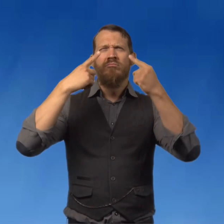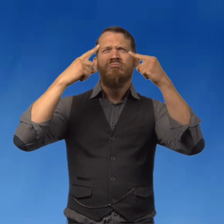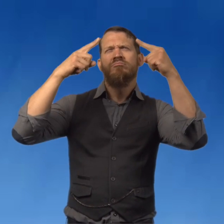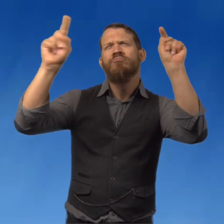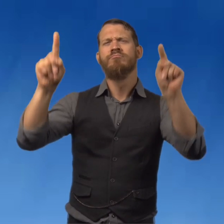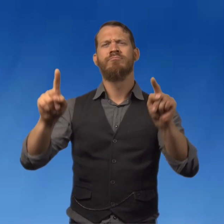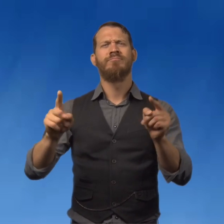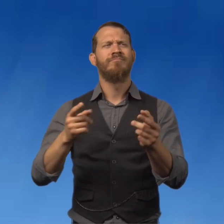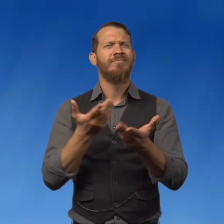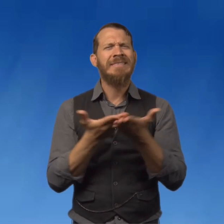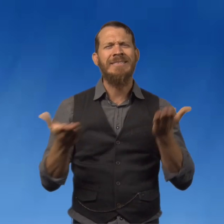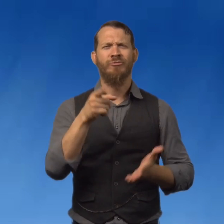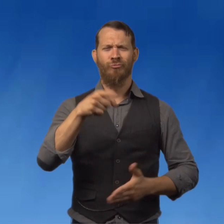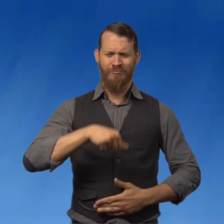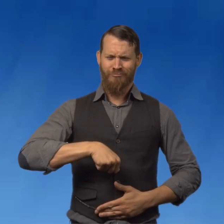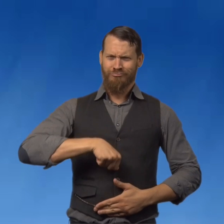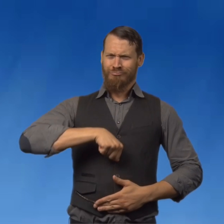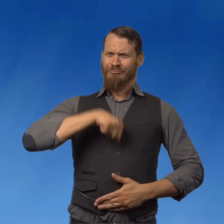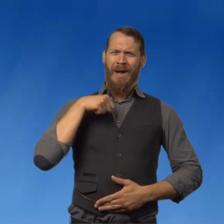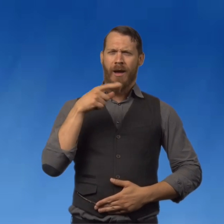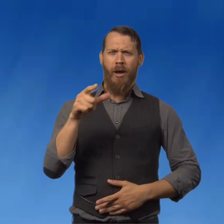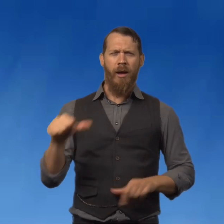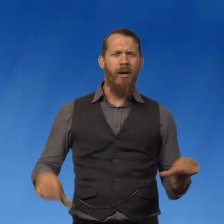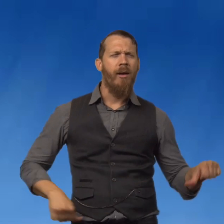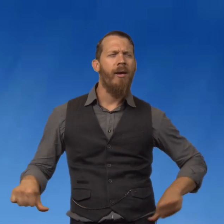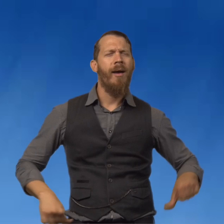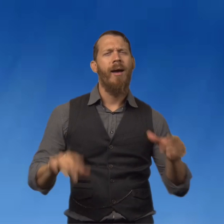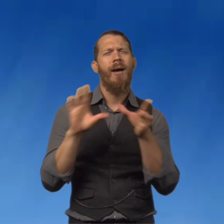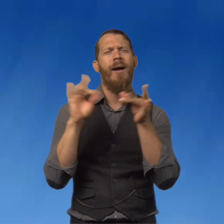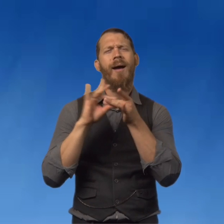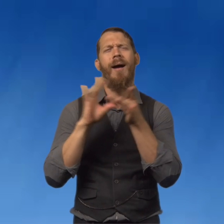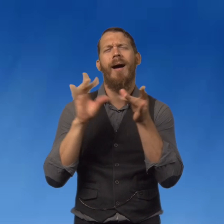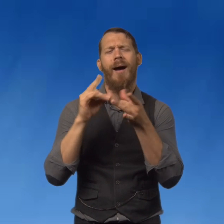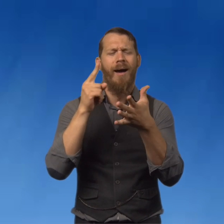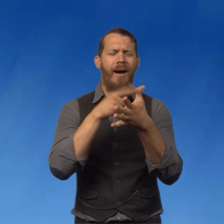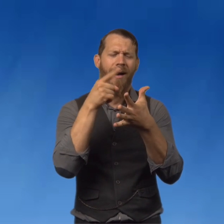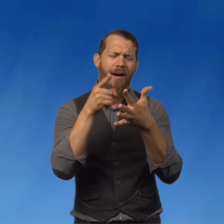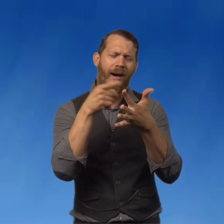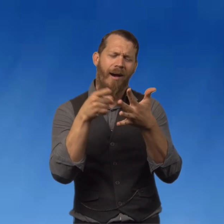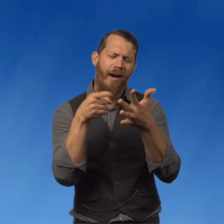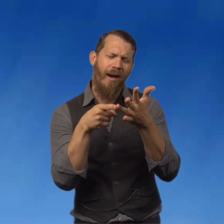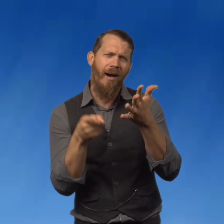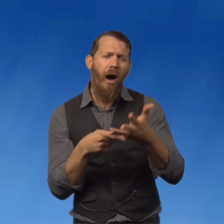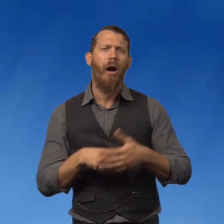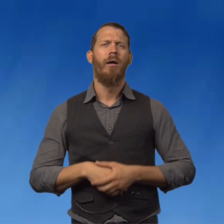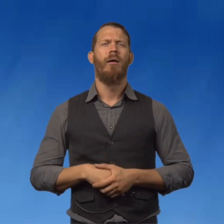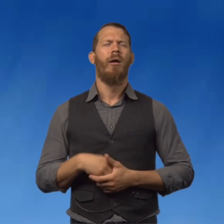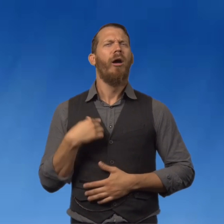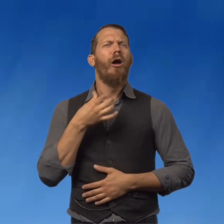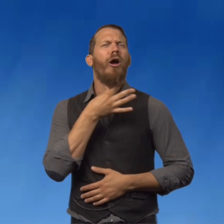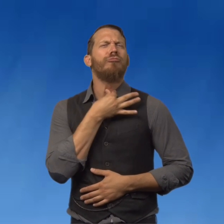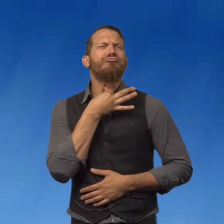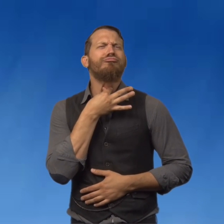All of your accomplishments, the things that you're most proud of, the things that you would brag about..